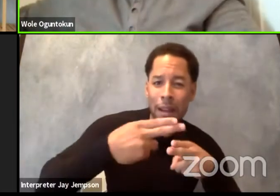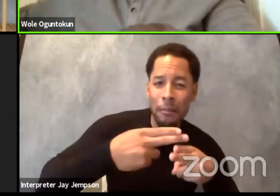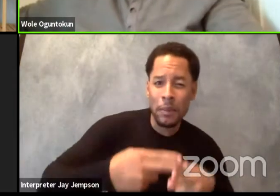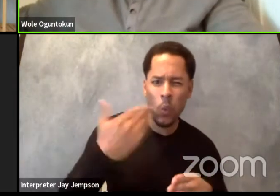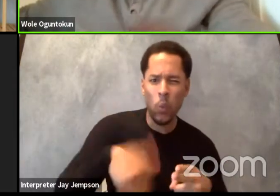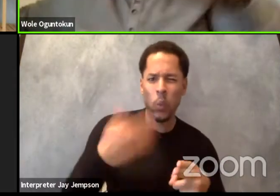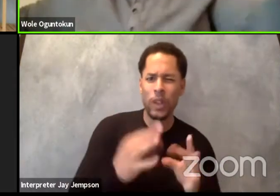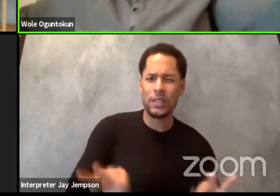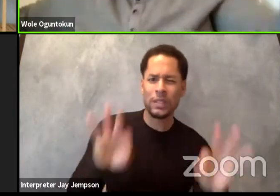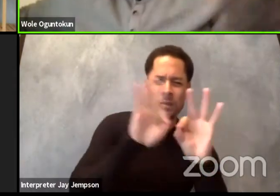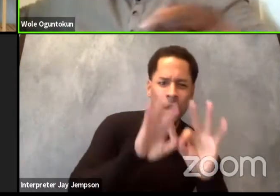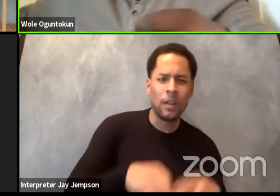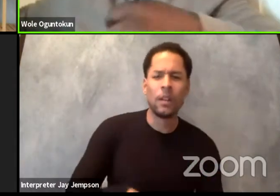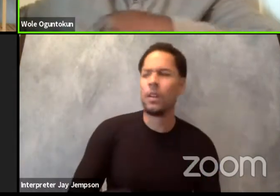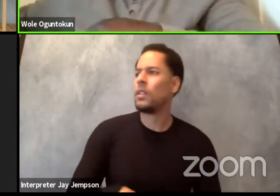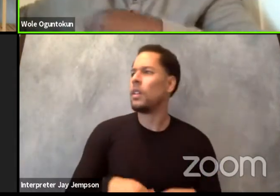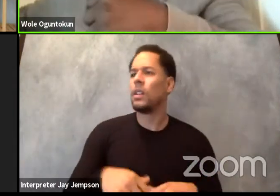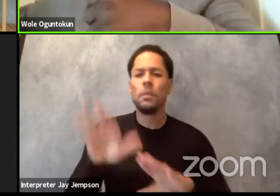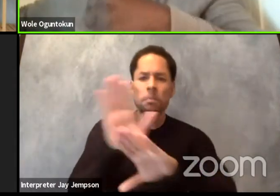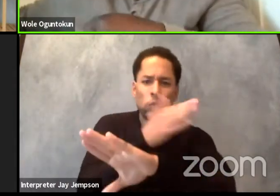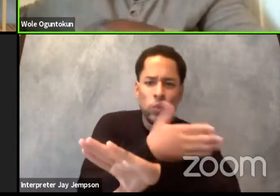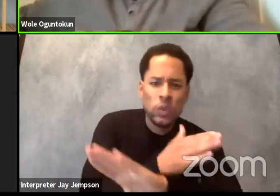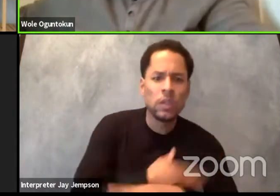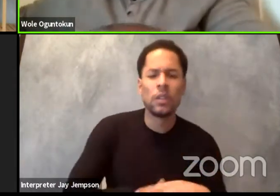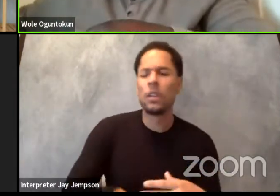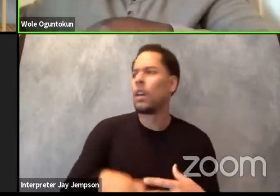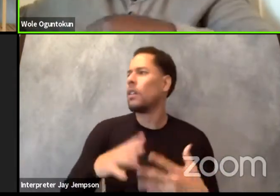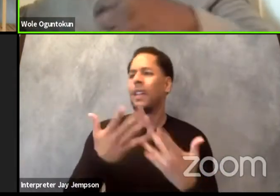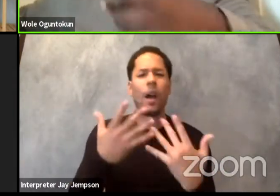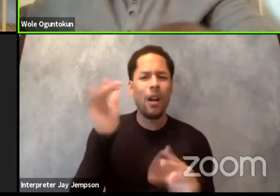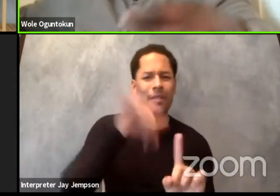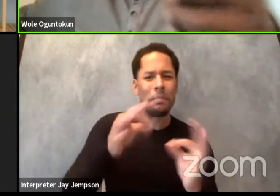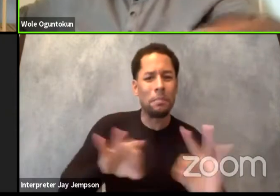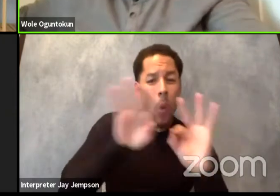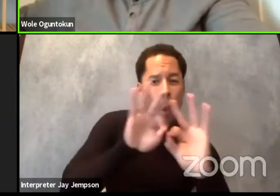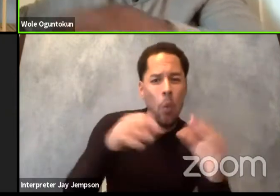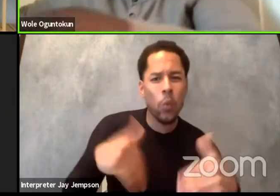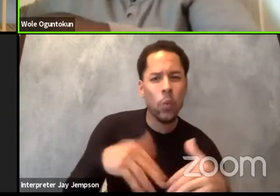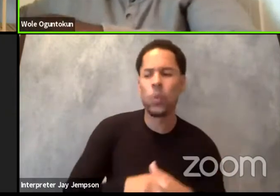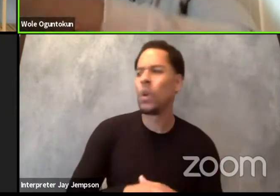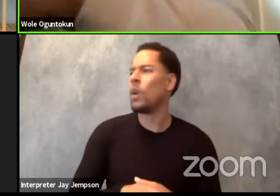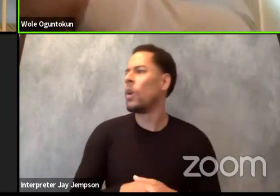talk little of the songs, talk little of even the significance of meeting at a place